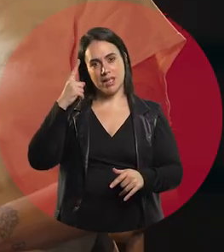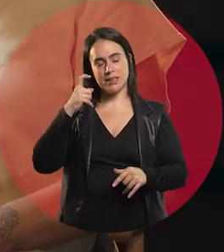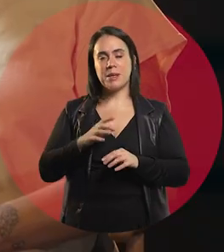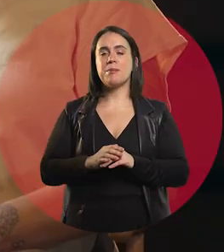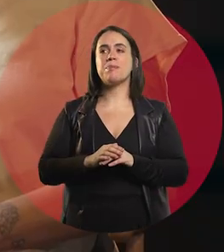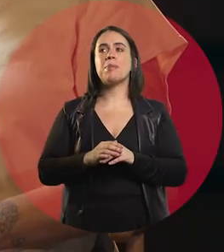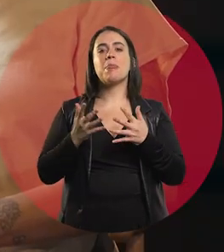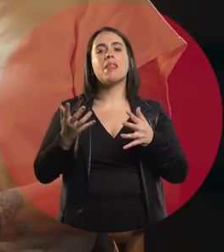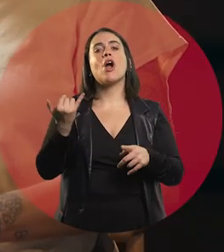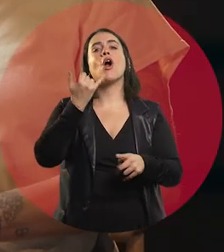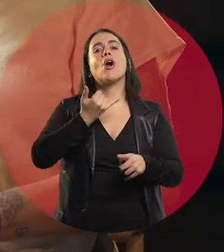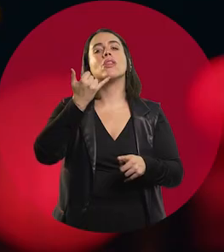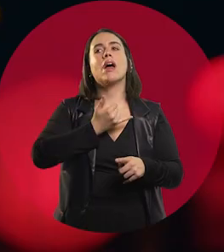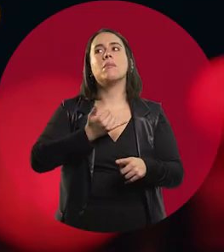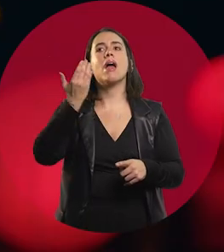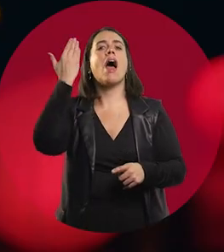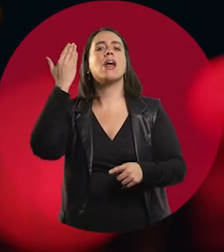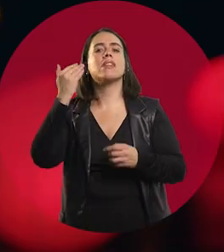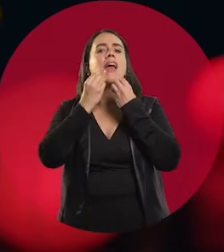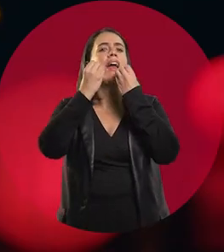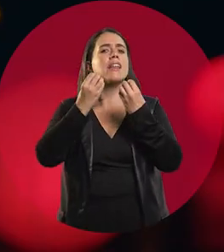Tell me a bit about your passage through the educational system...